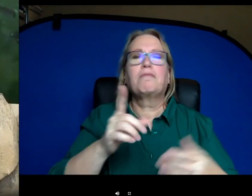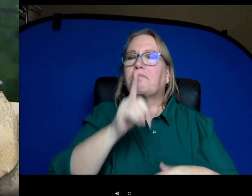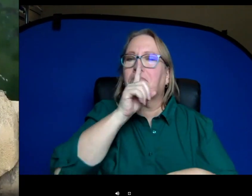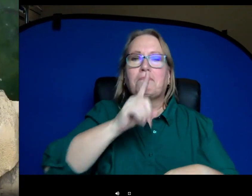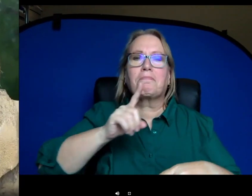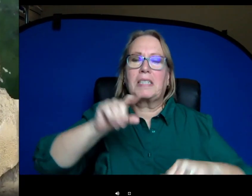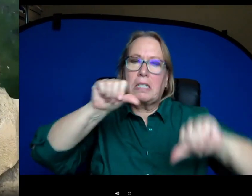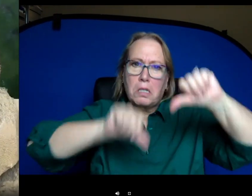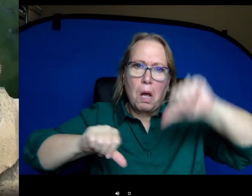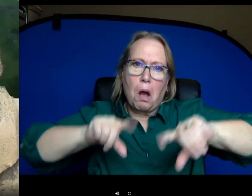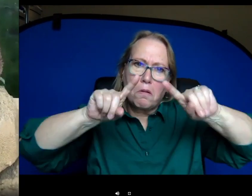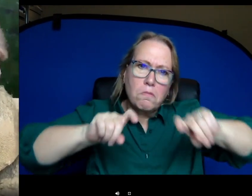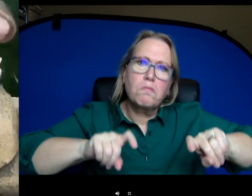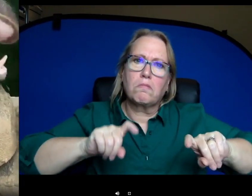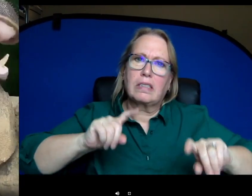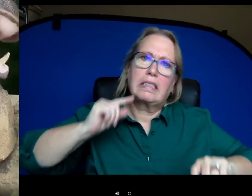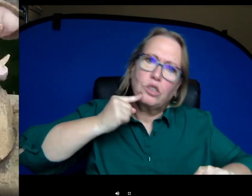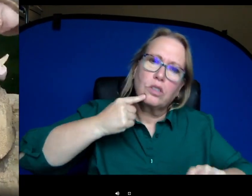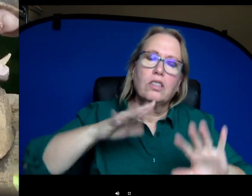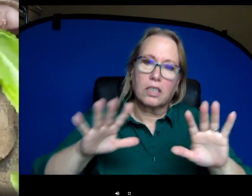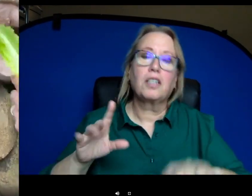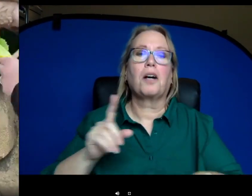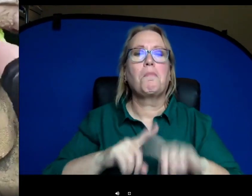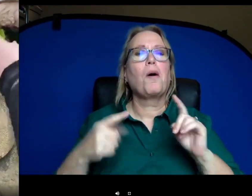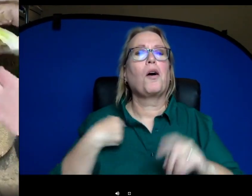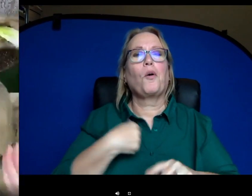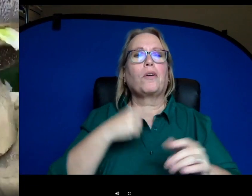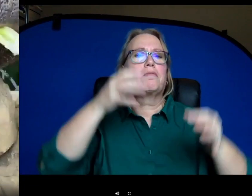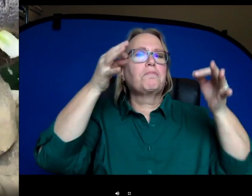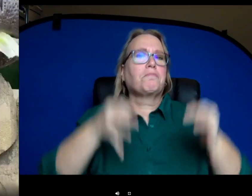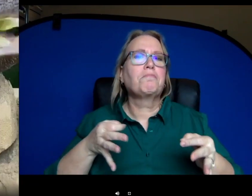scientific but it was still a lot of fun and we were able to determine um that the hippos